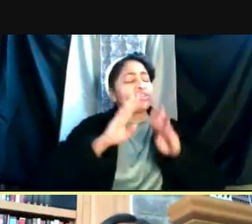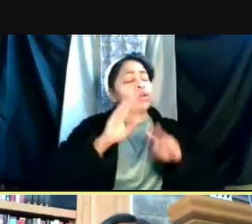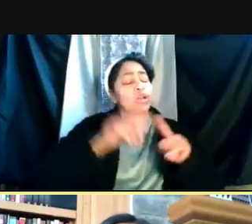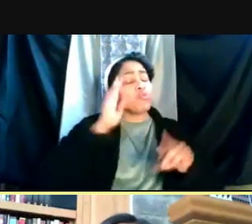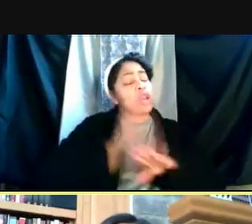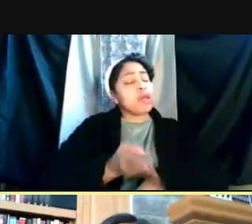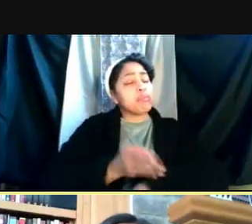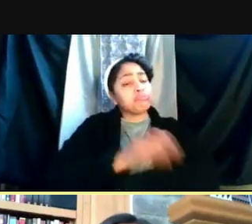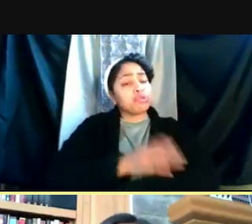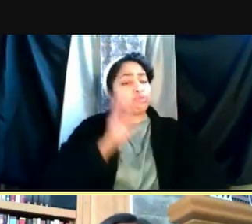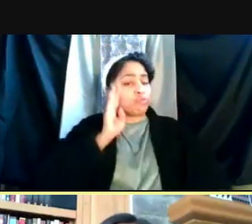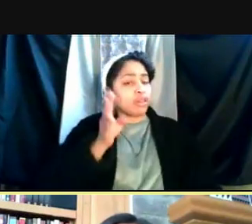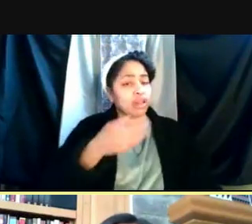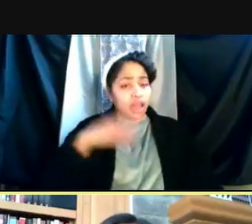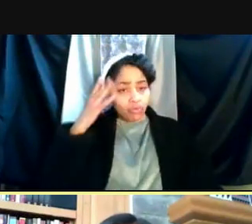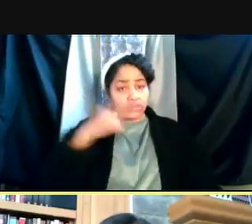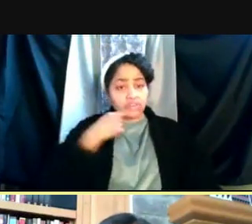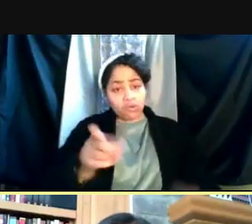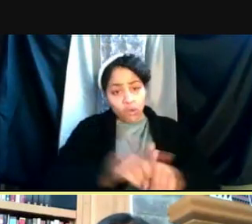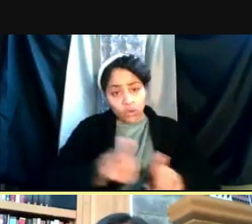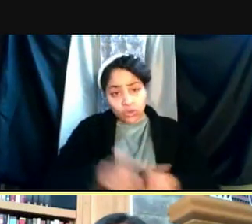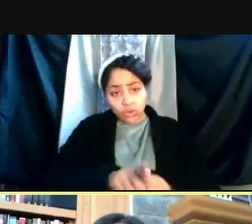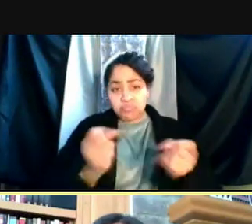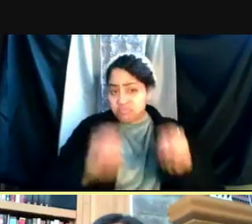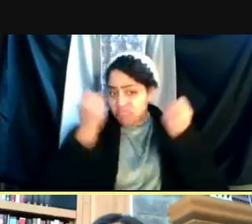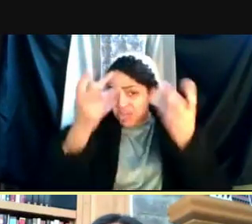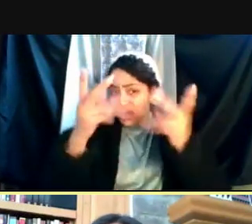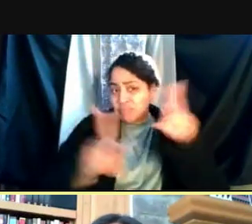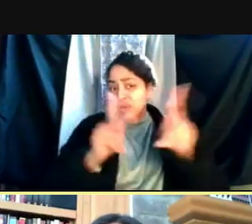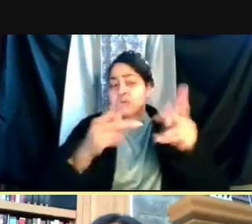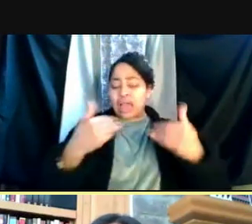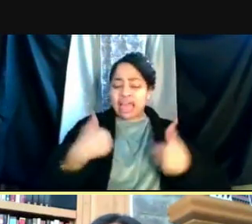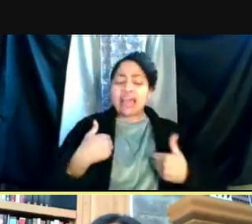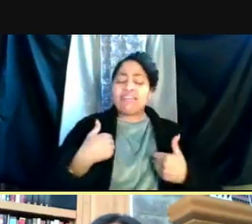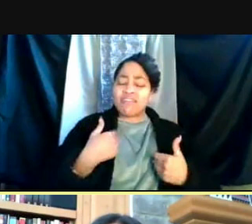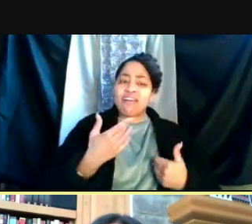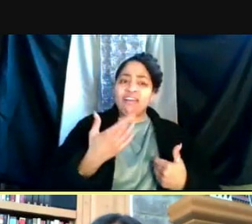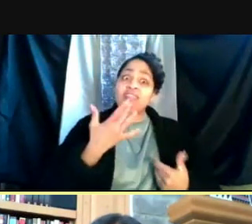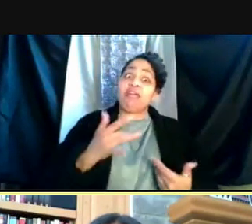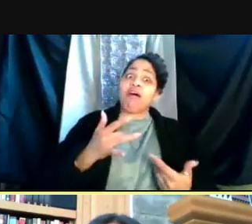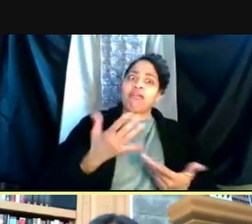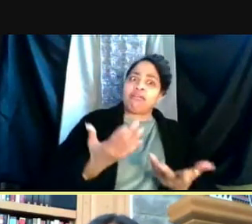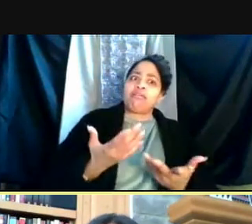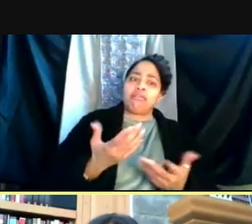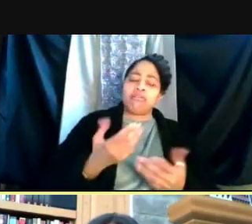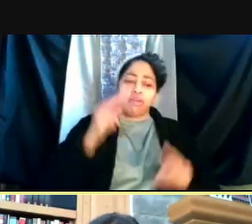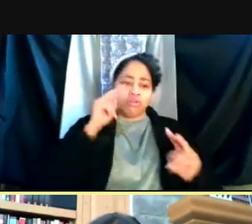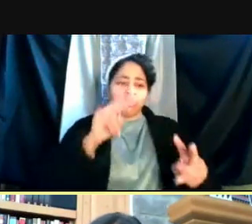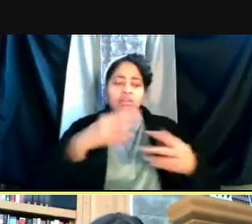I will say too, that many people have had some luck looking at health departments in retail pharmacies.